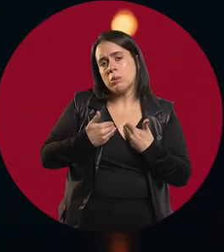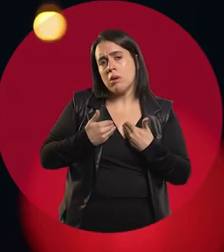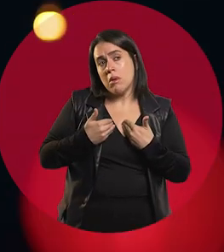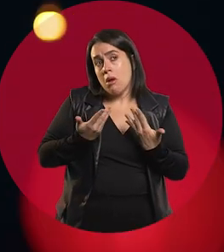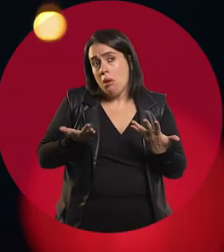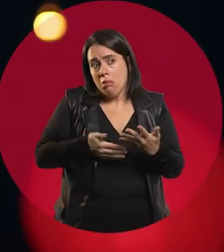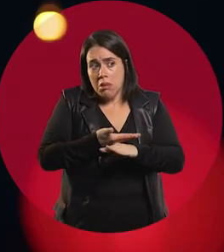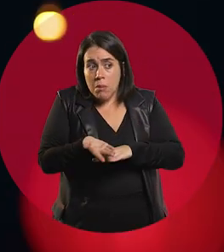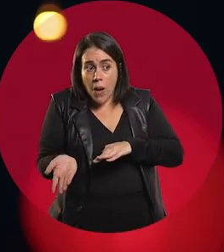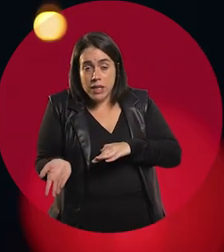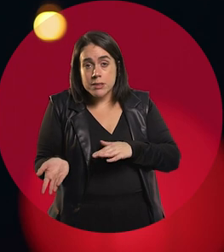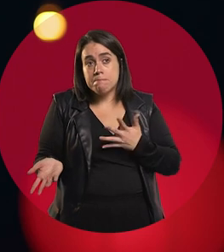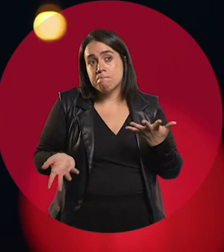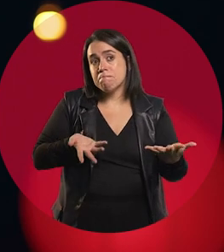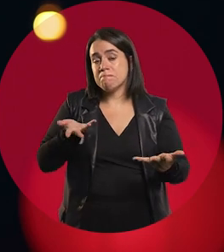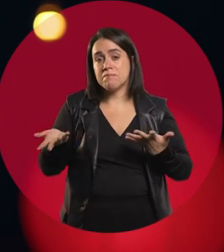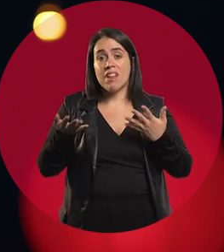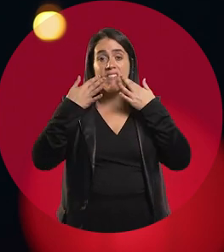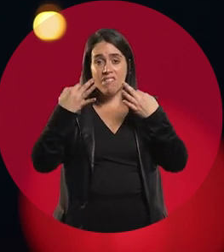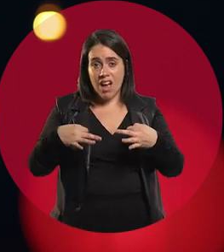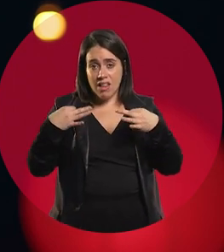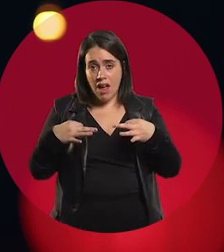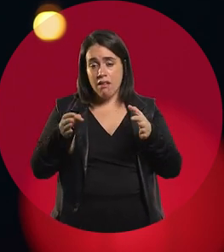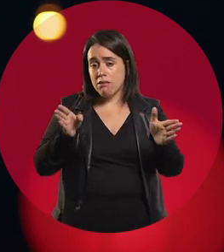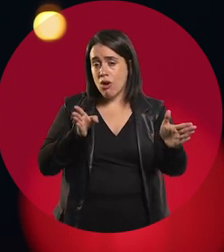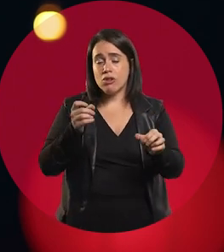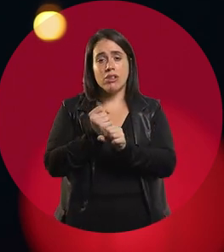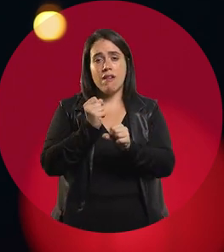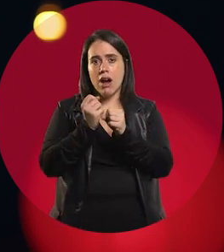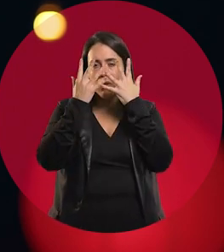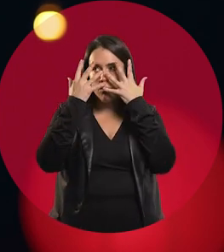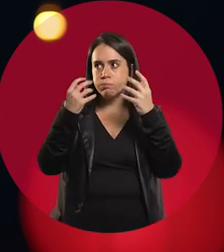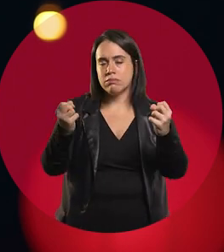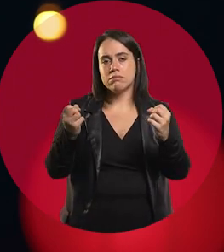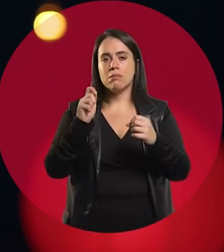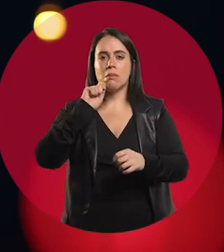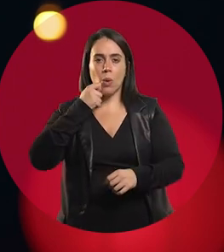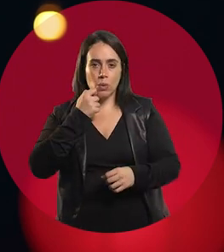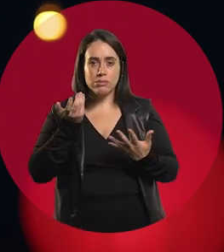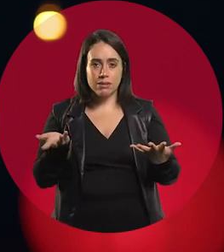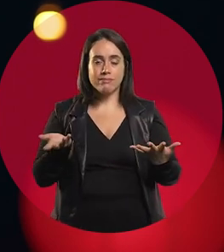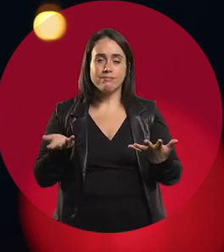But then I get involved with things. That's the problem.